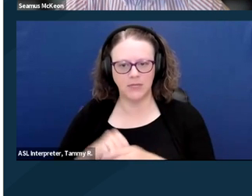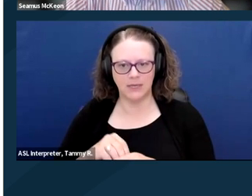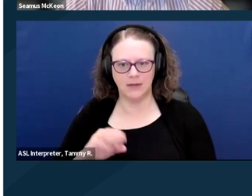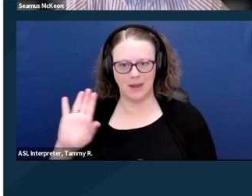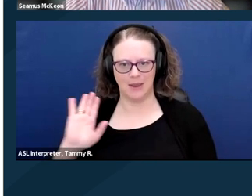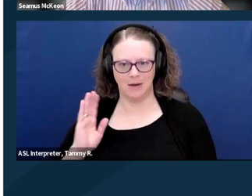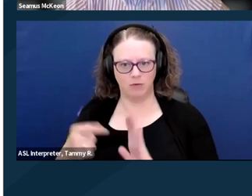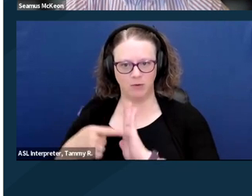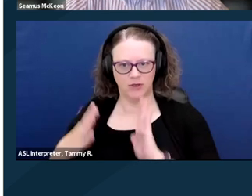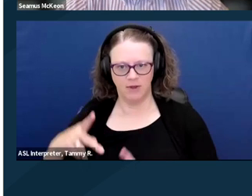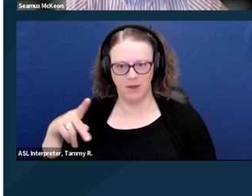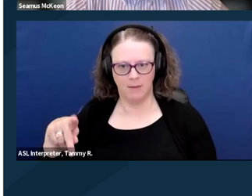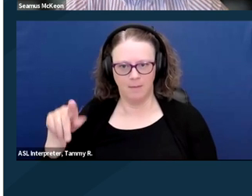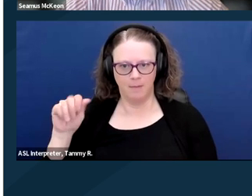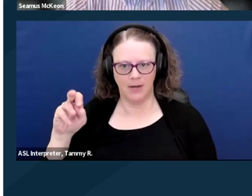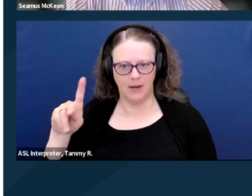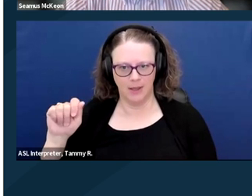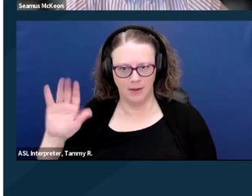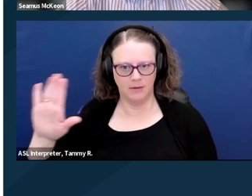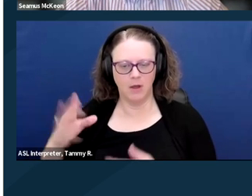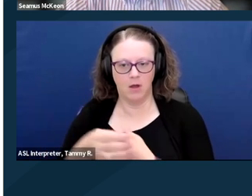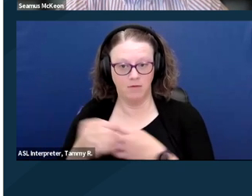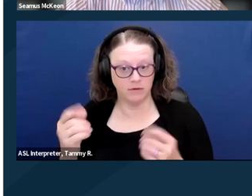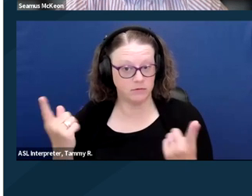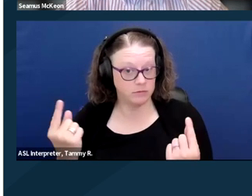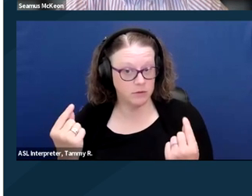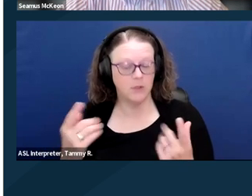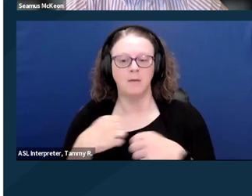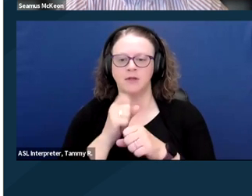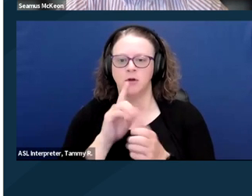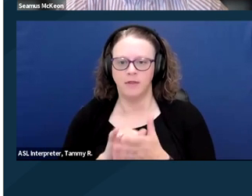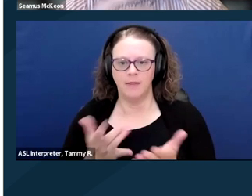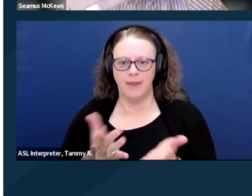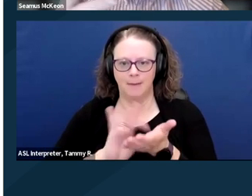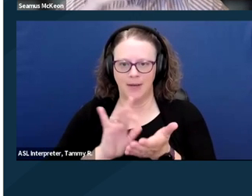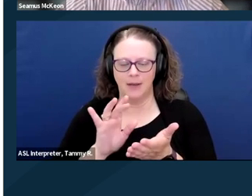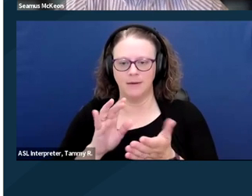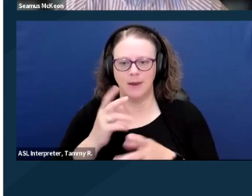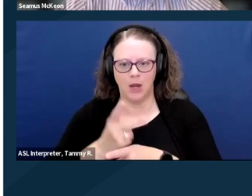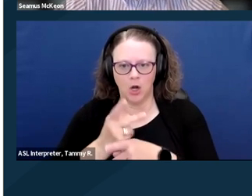is to make sure that the Medicare and Social Security systems extend her and her partner